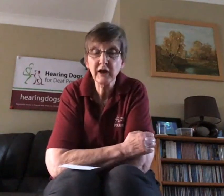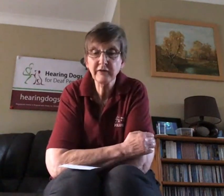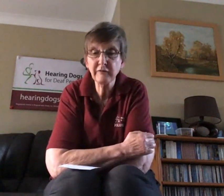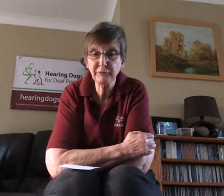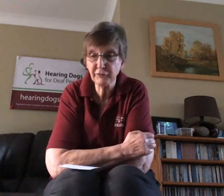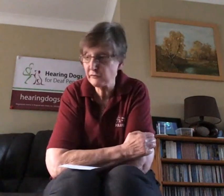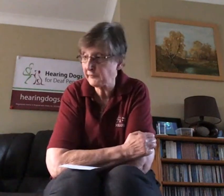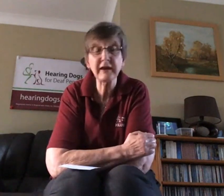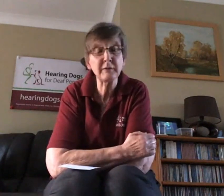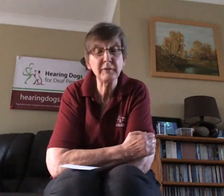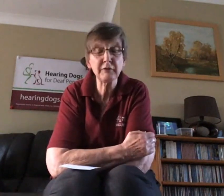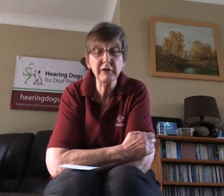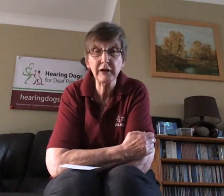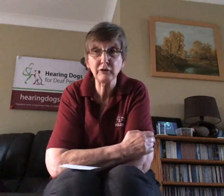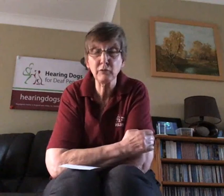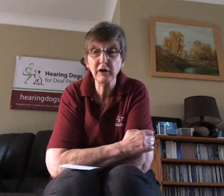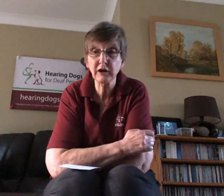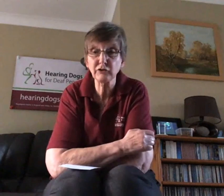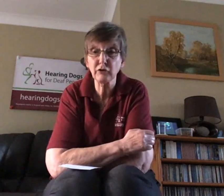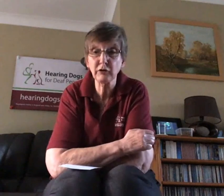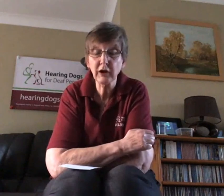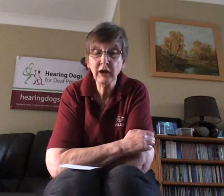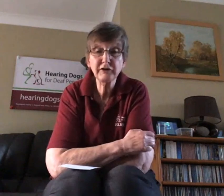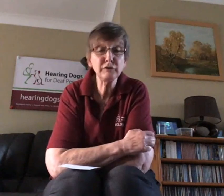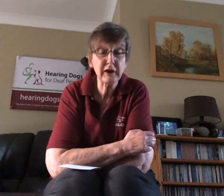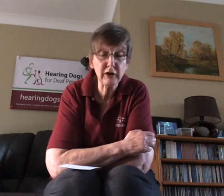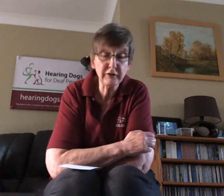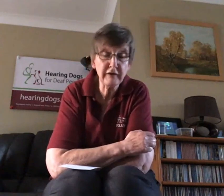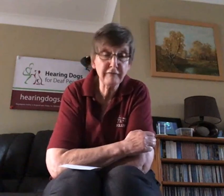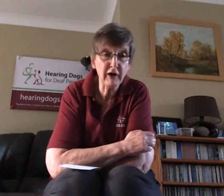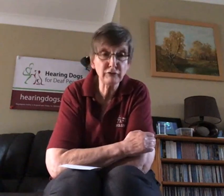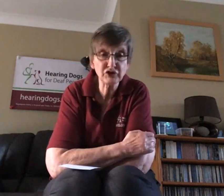prove that they can be a really good working dog, they do they earn their final jacket